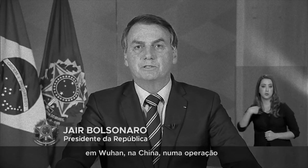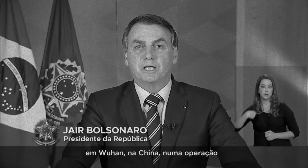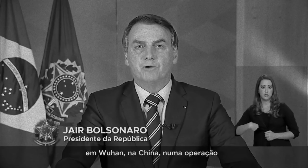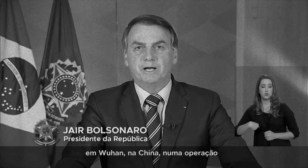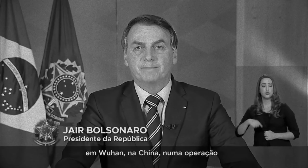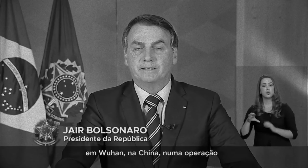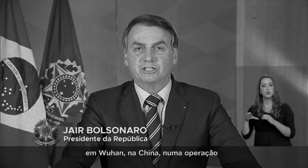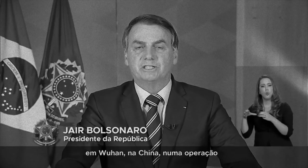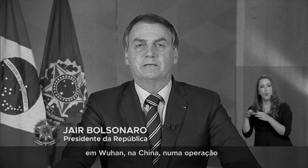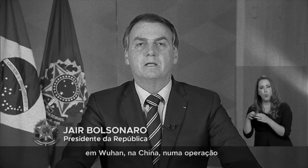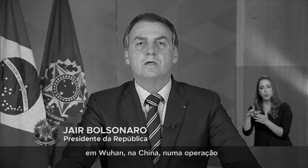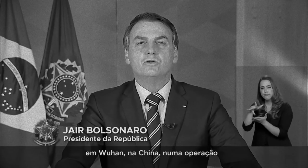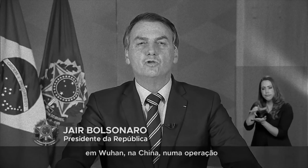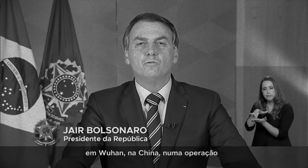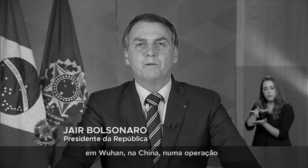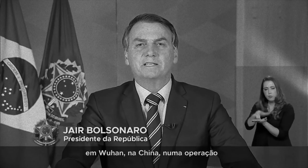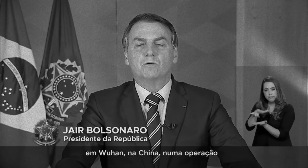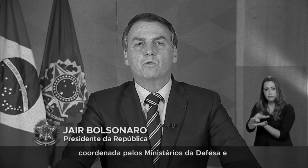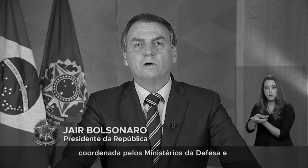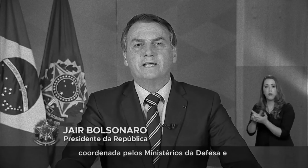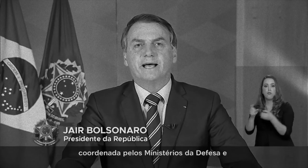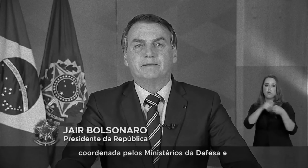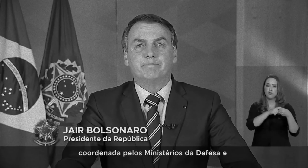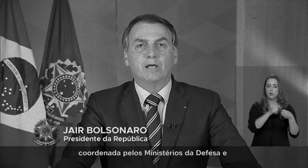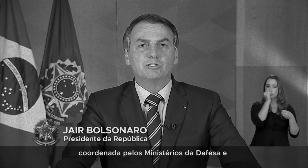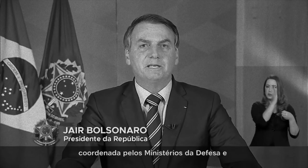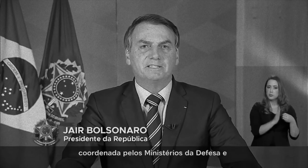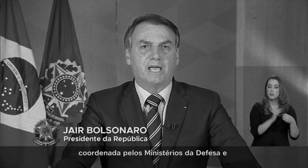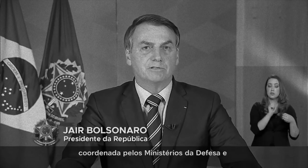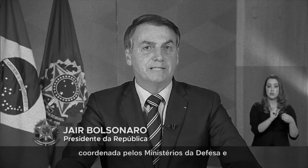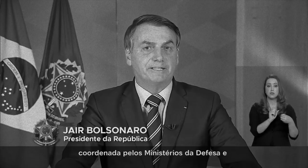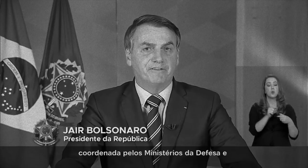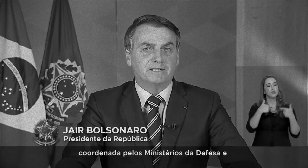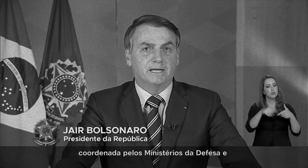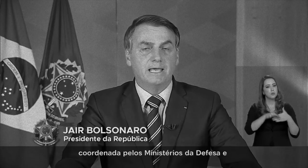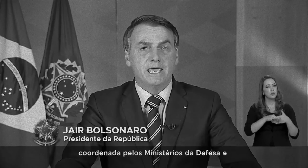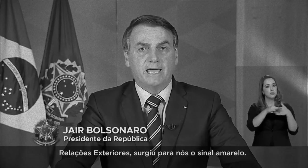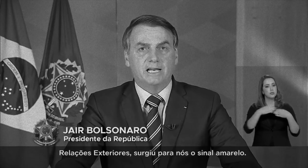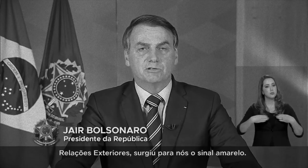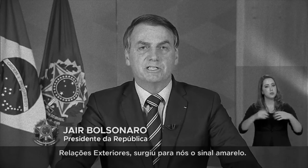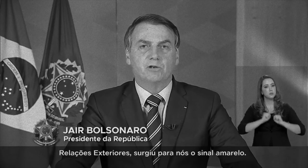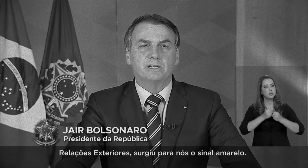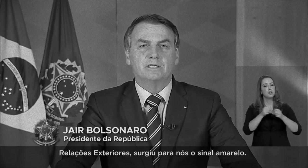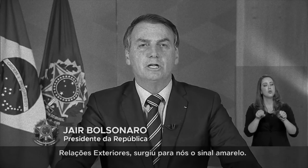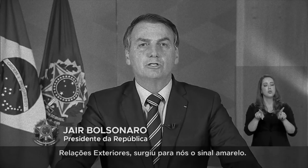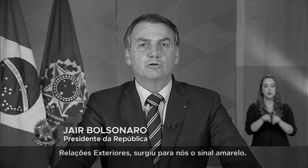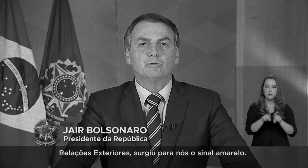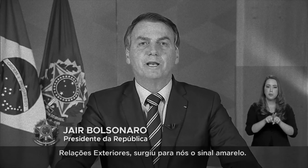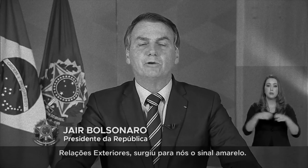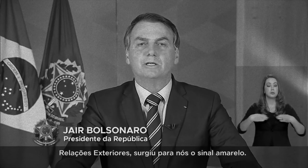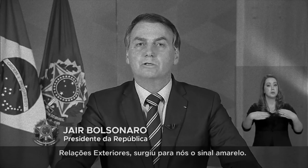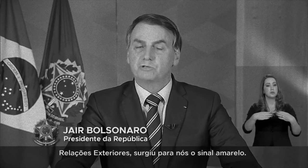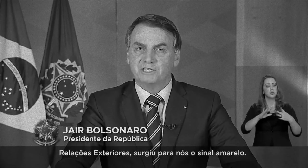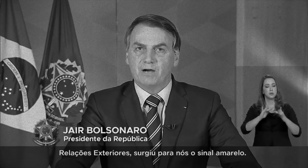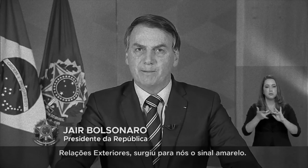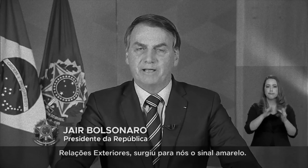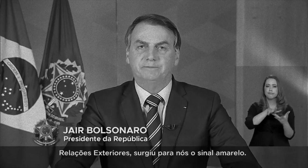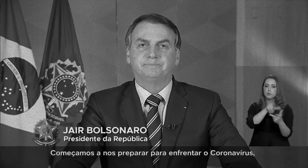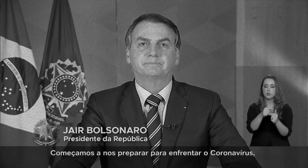in Wuhan, China, in an operation coordinated by the Defense and Foreign Relations Ministries the yellow light has turned on for us.